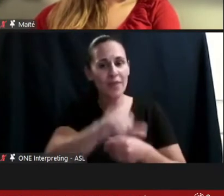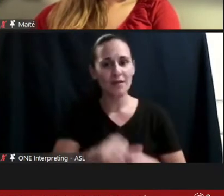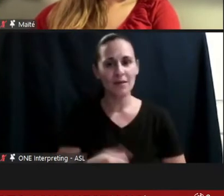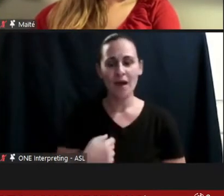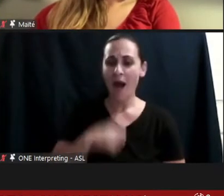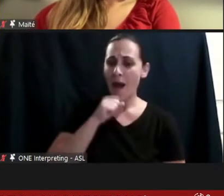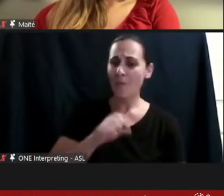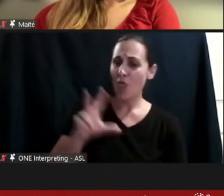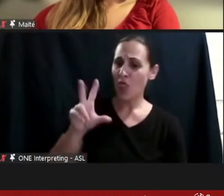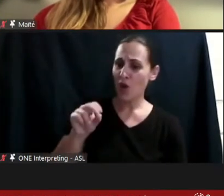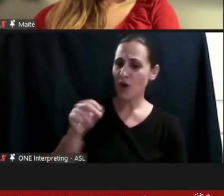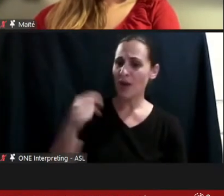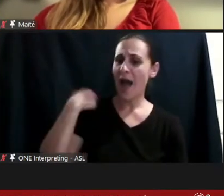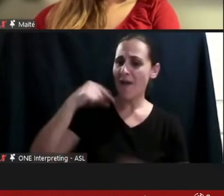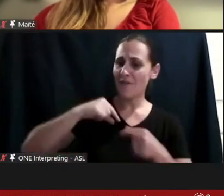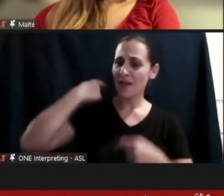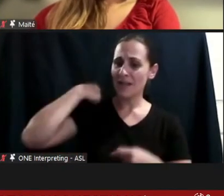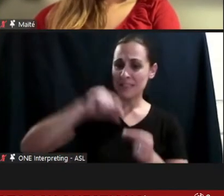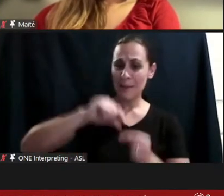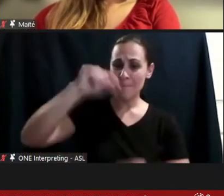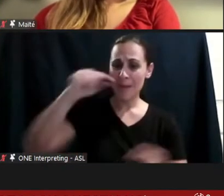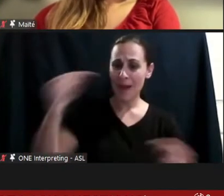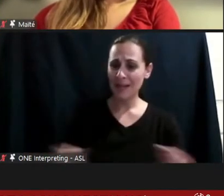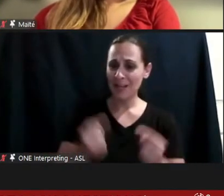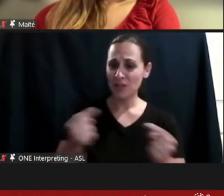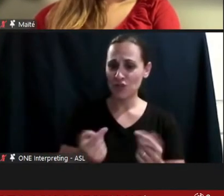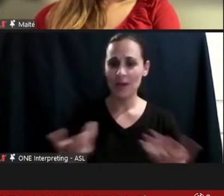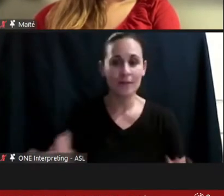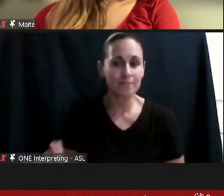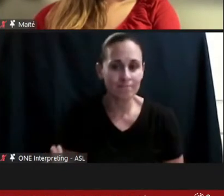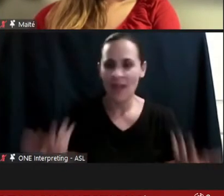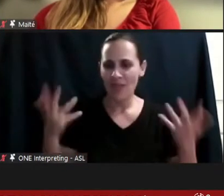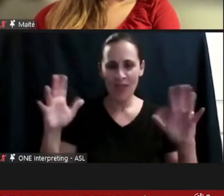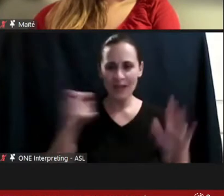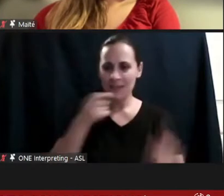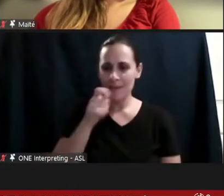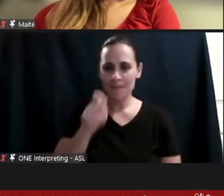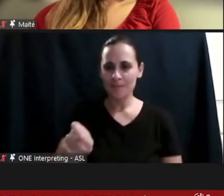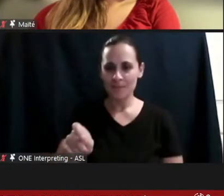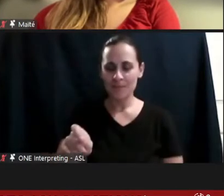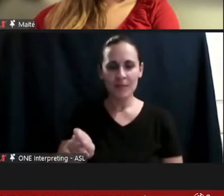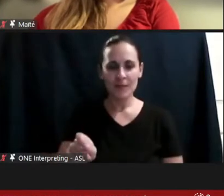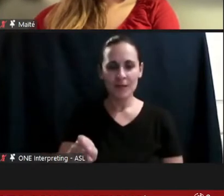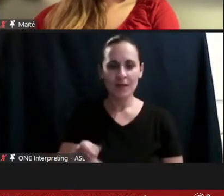He didn't suffer it, I mean you may have felt that yourself,